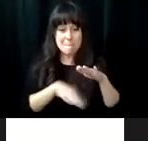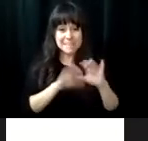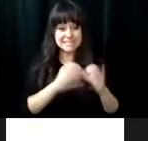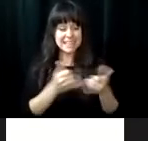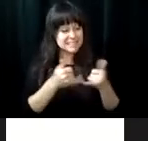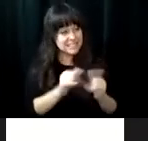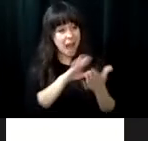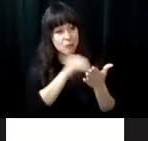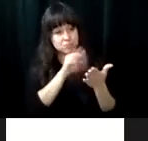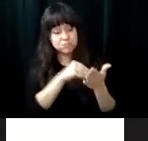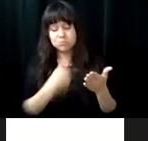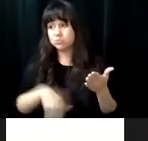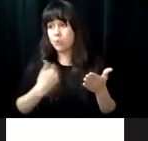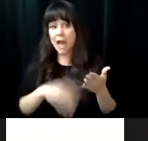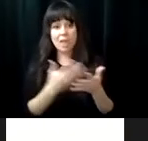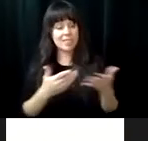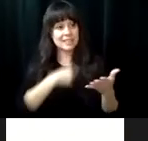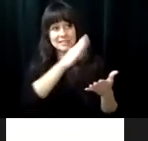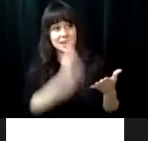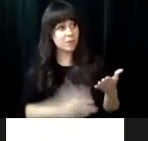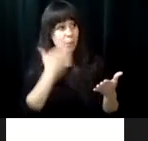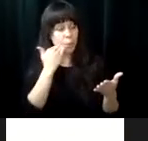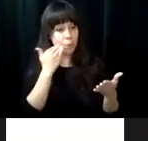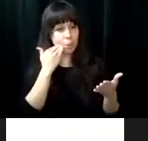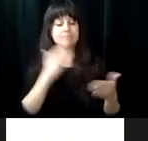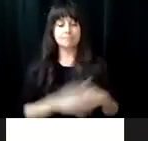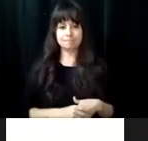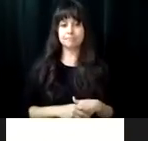myself to be a pretty decent user of the iPhone, I did learn even in the